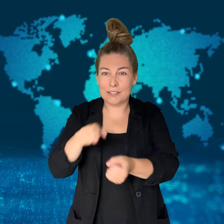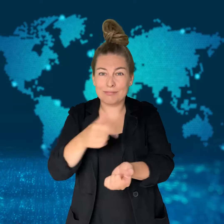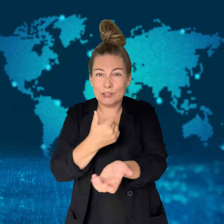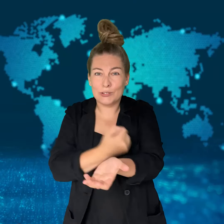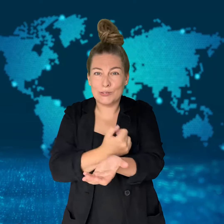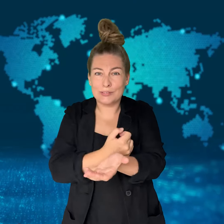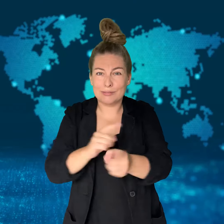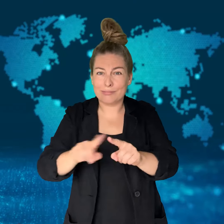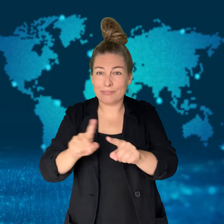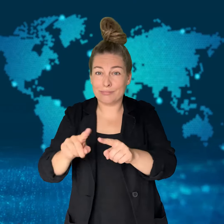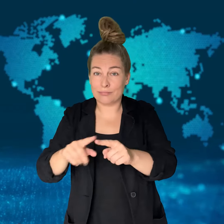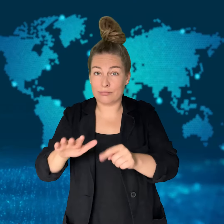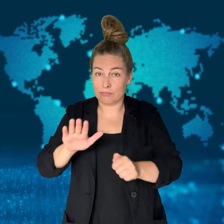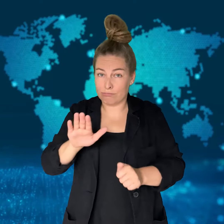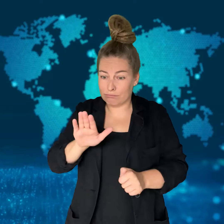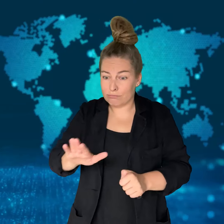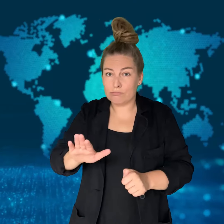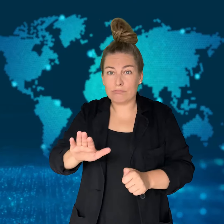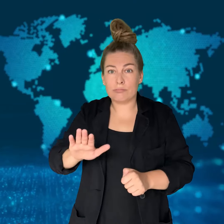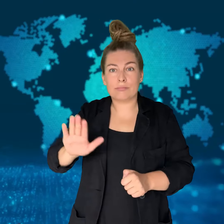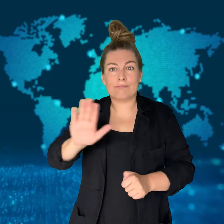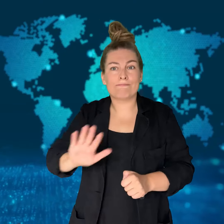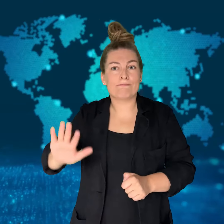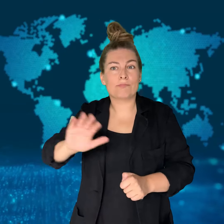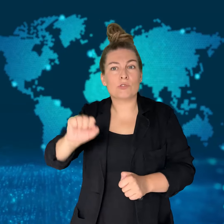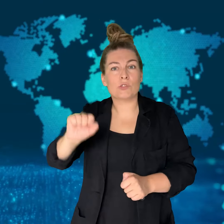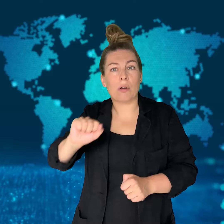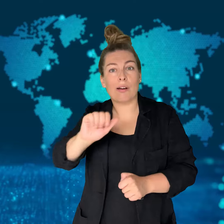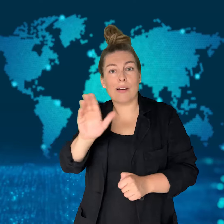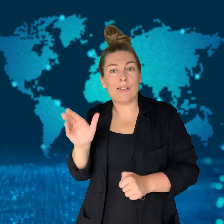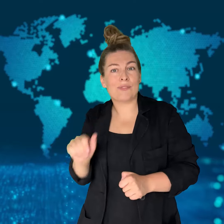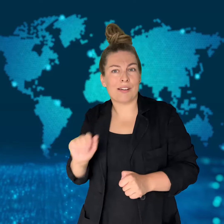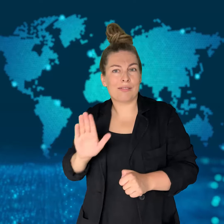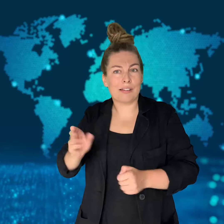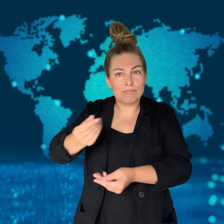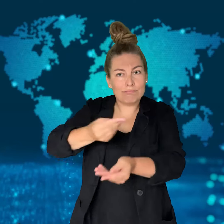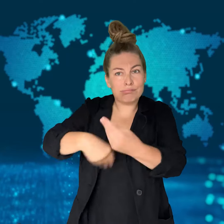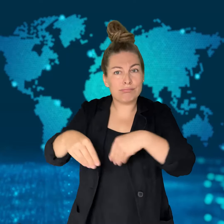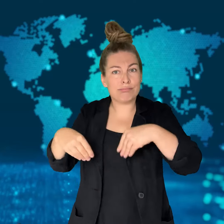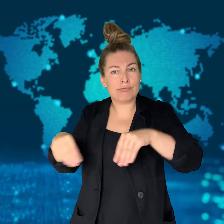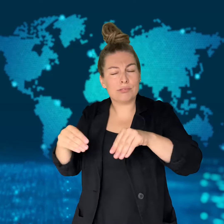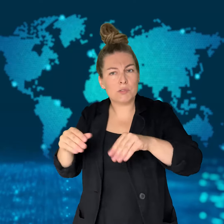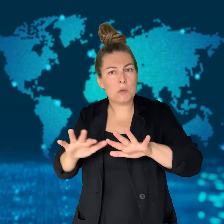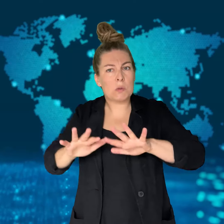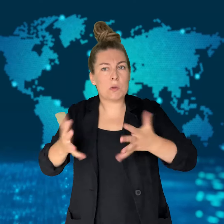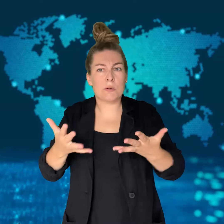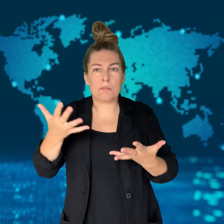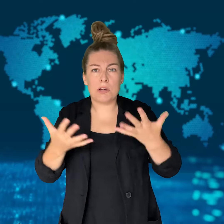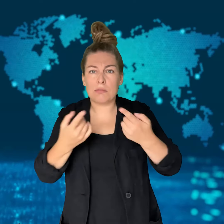It's not clear if the drugs were meant for sale in South African markets